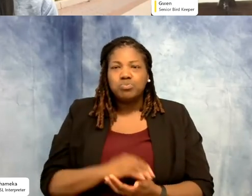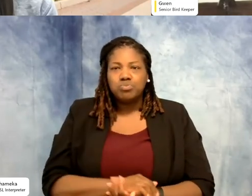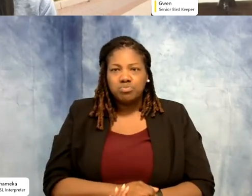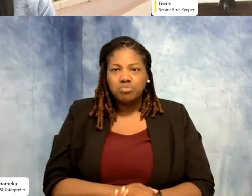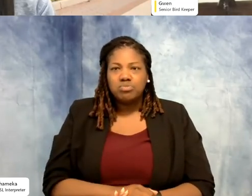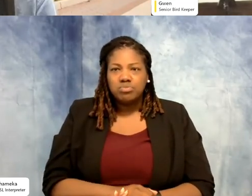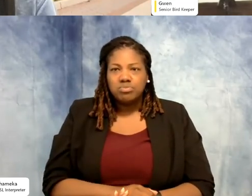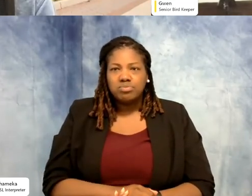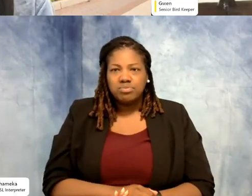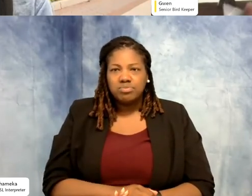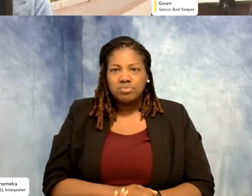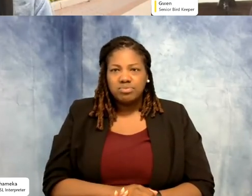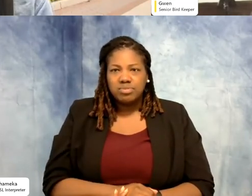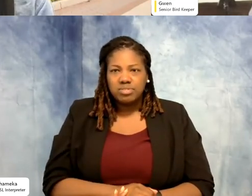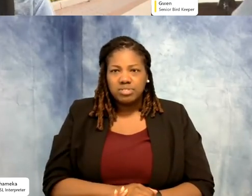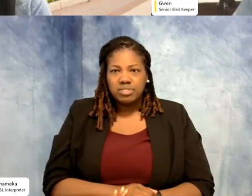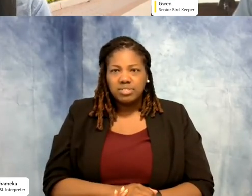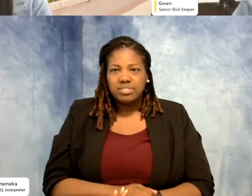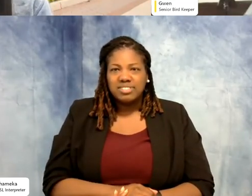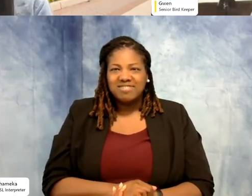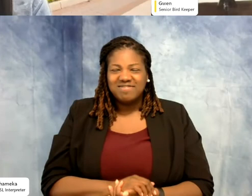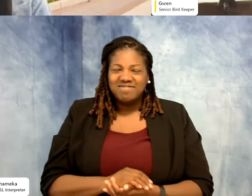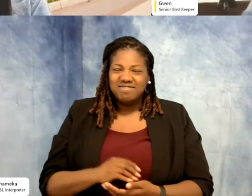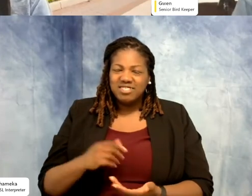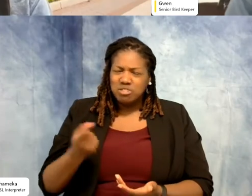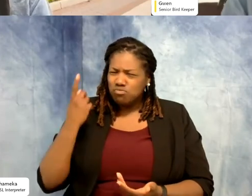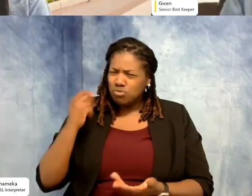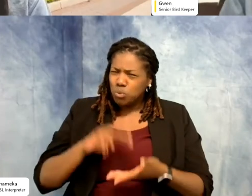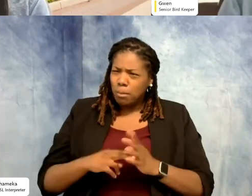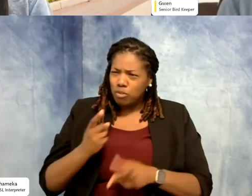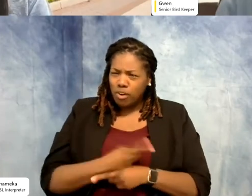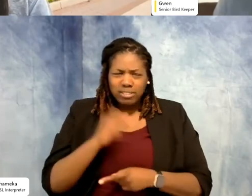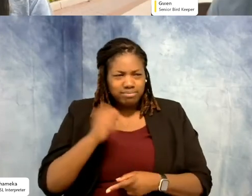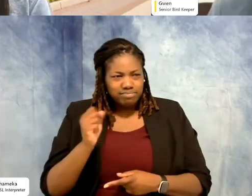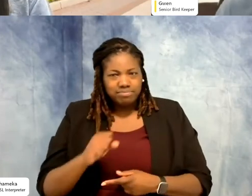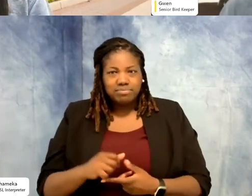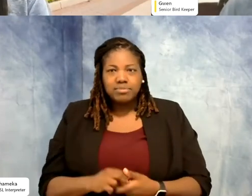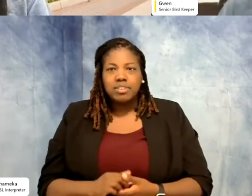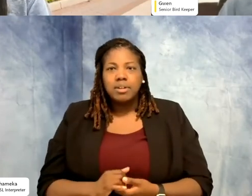the beaten path with the question, but you get where I'm going. >>Shellie: Yeah, yeah absolutely!